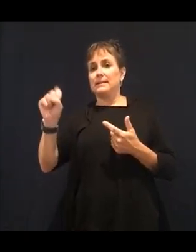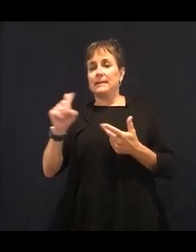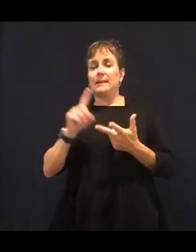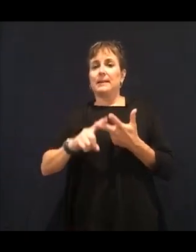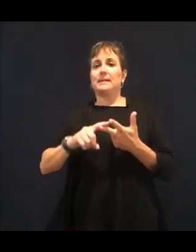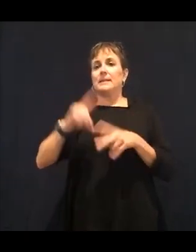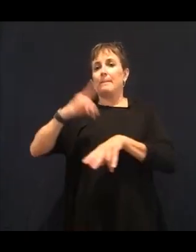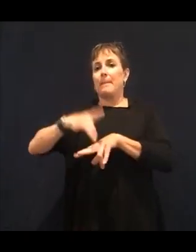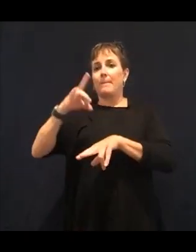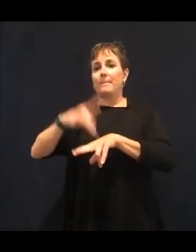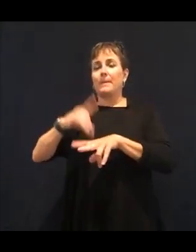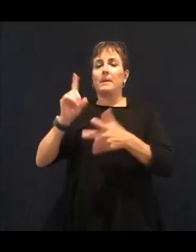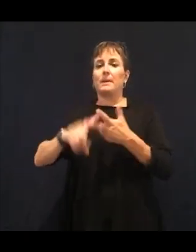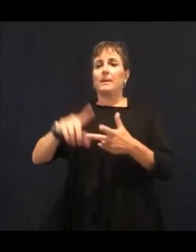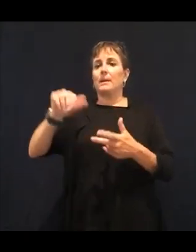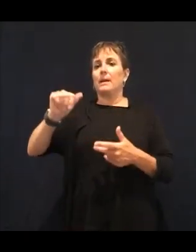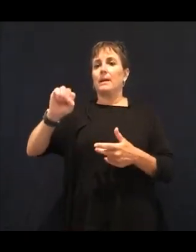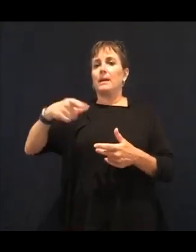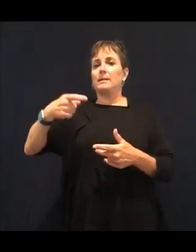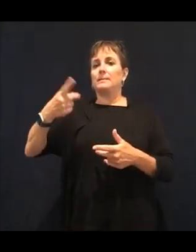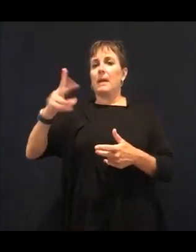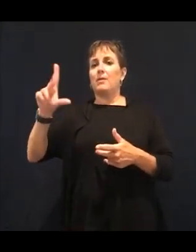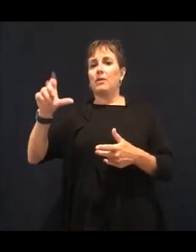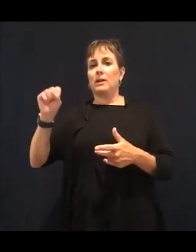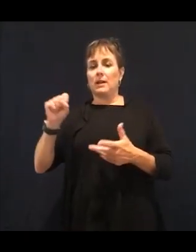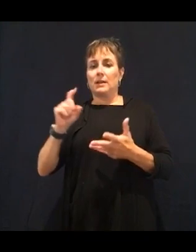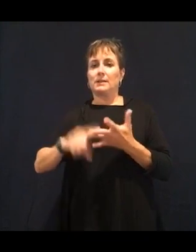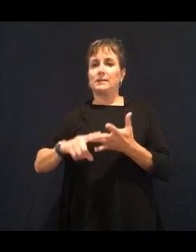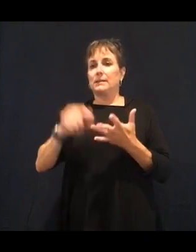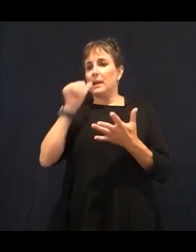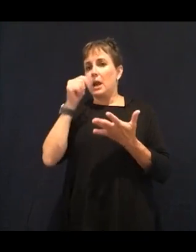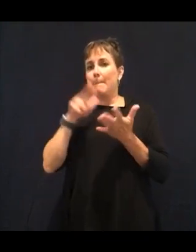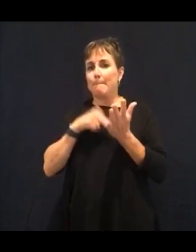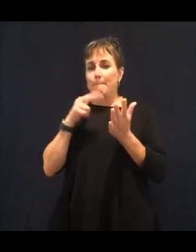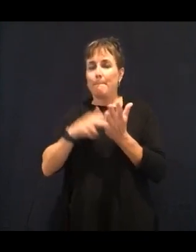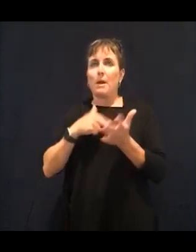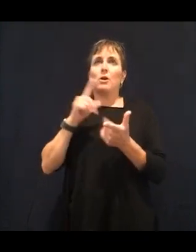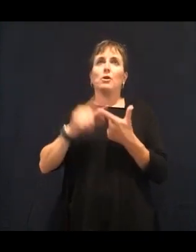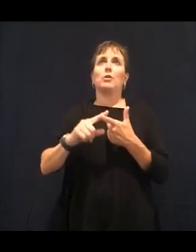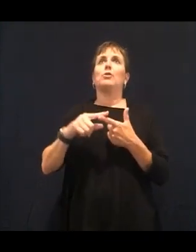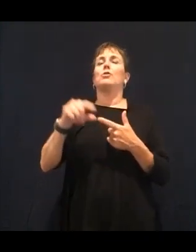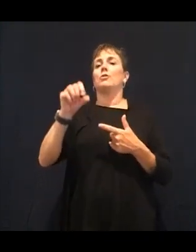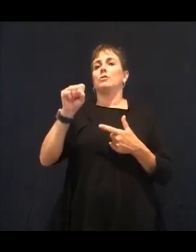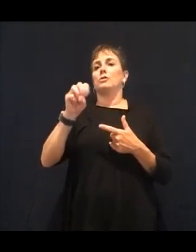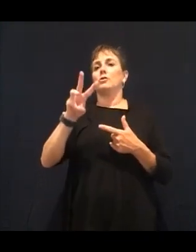You can find vitamin E in. Zinc is another one that's so